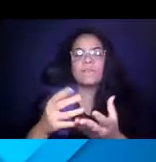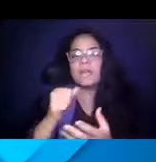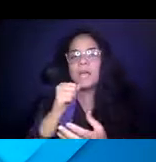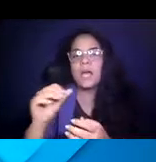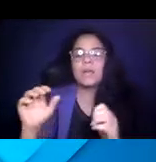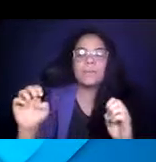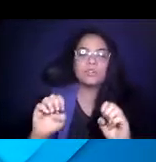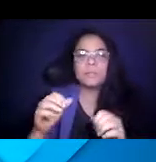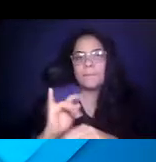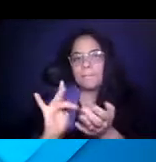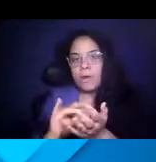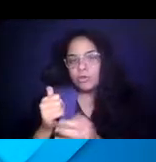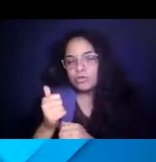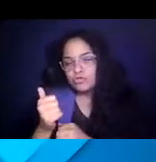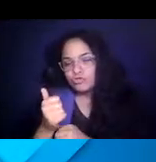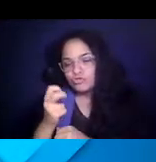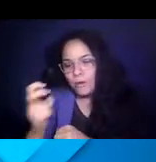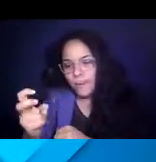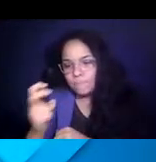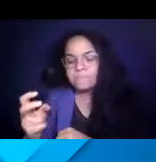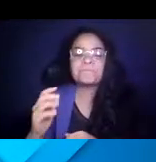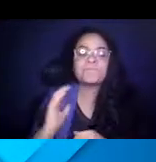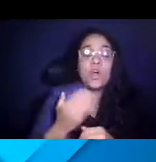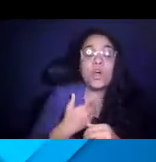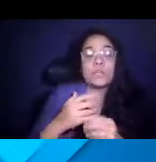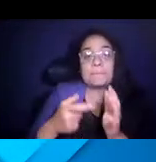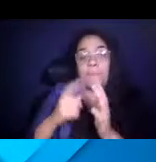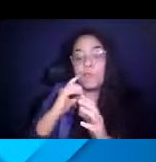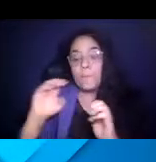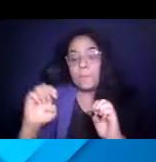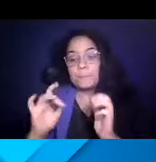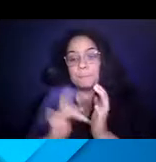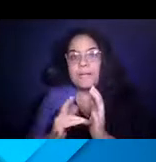14:54:07 Our demand for nonemergency medical increased as a result of some of the challenges